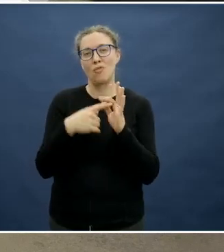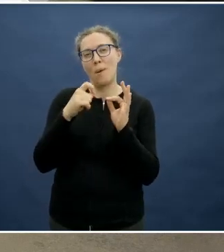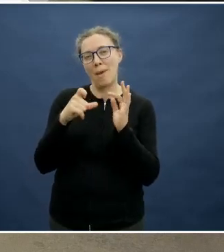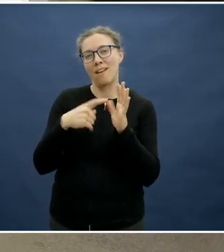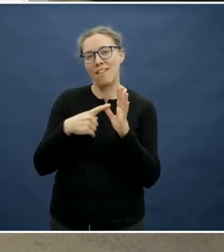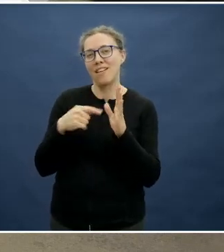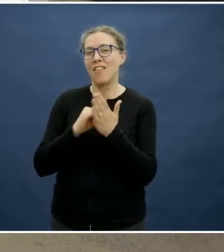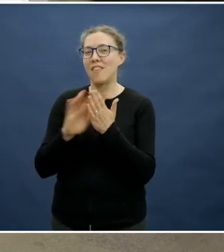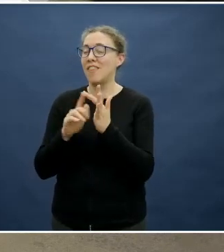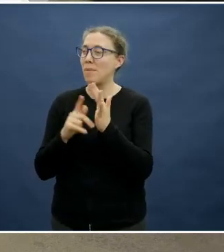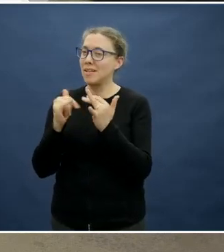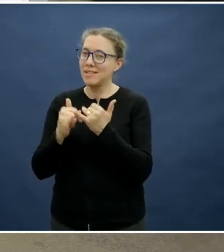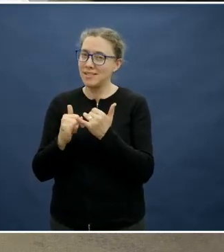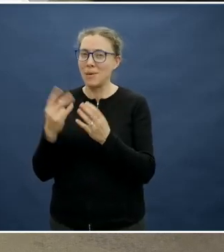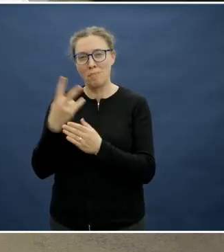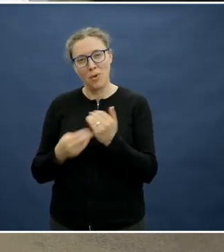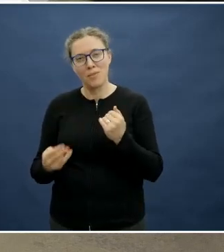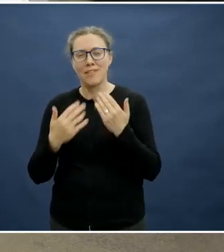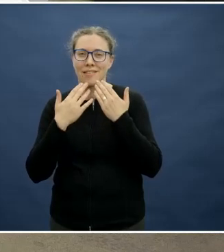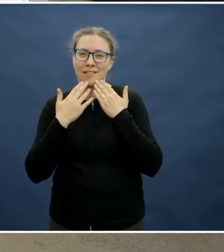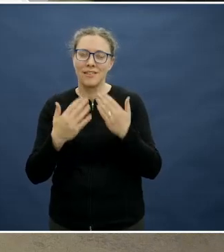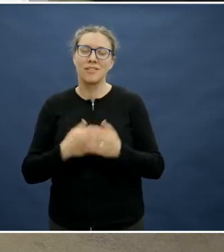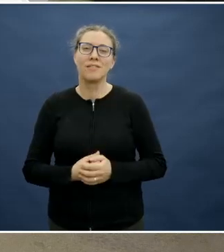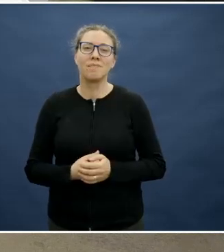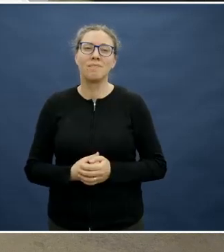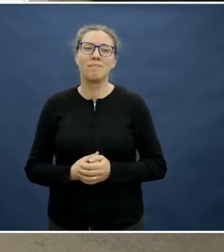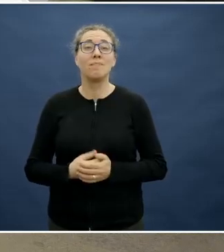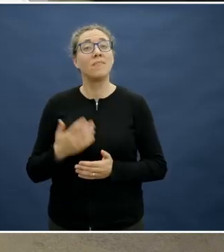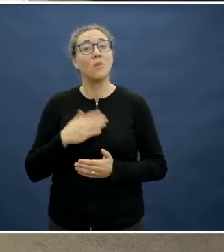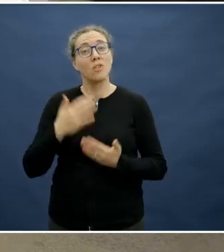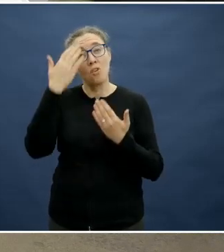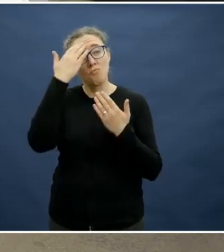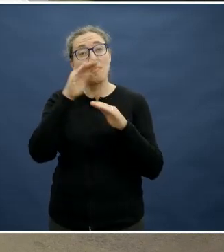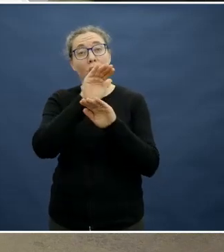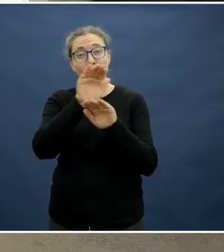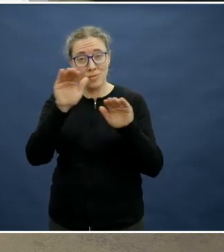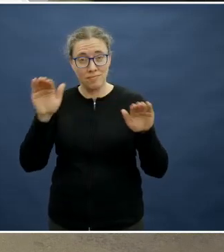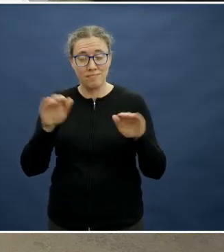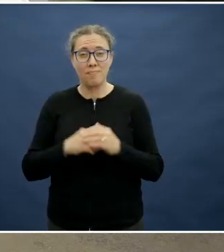your expertise in this, and I would like to also remind our audience that you can revisit